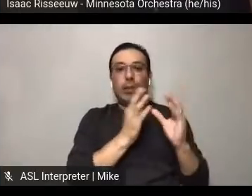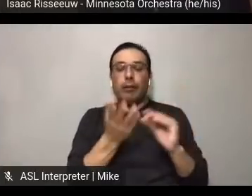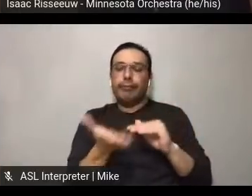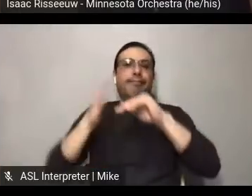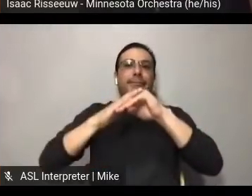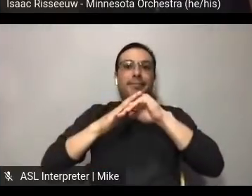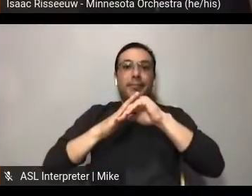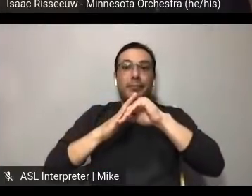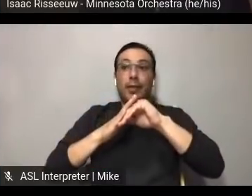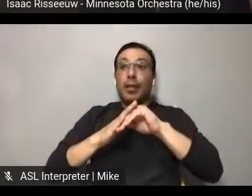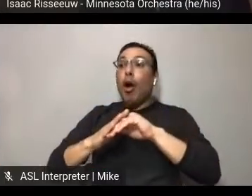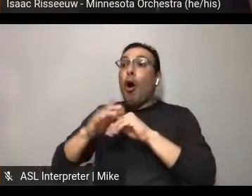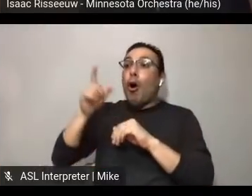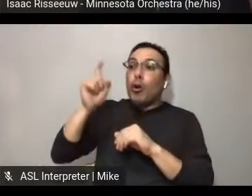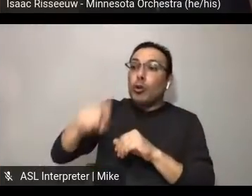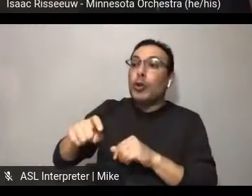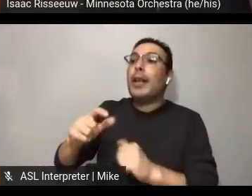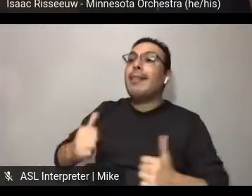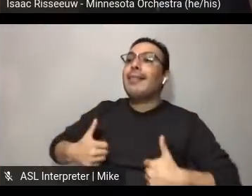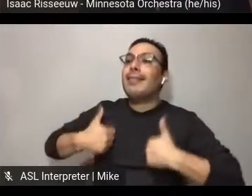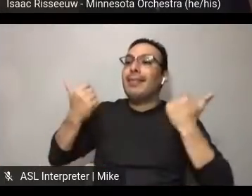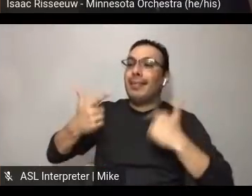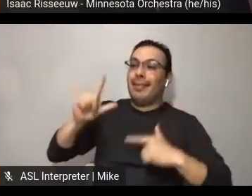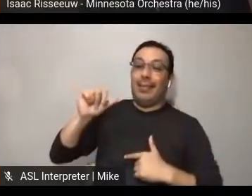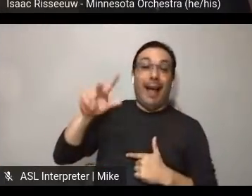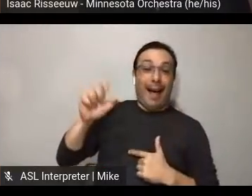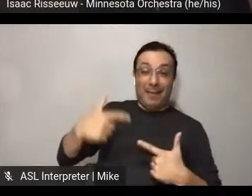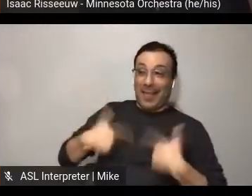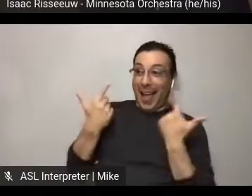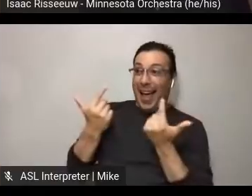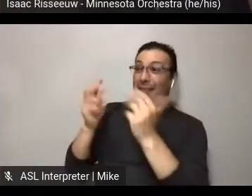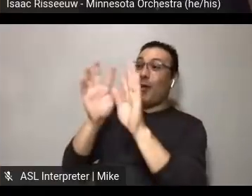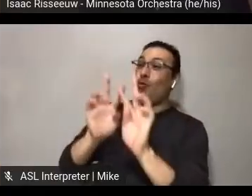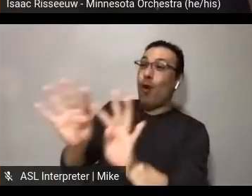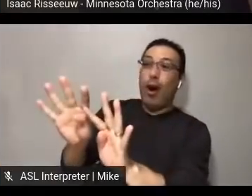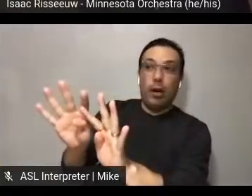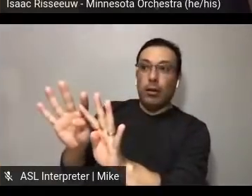And really having to stop and plan, and sort of prioritize. And really, like,